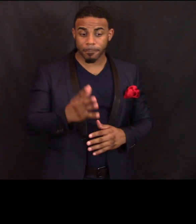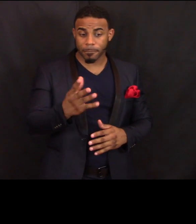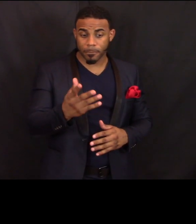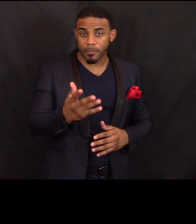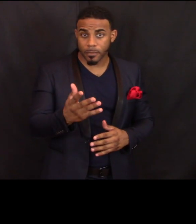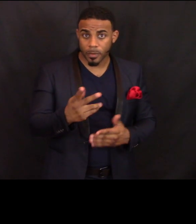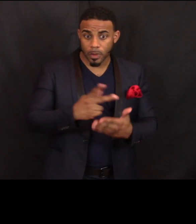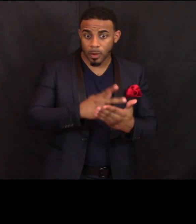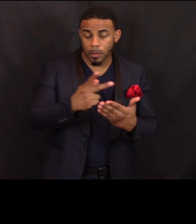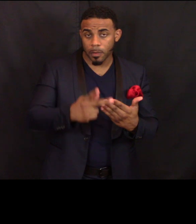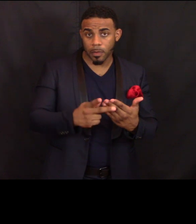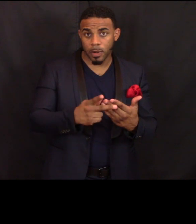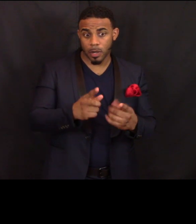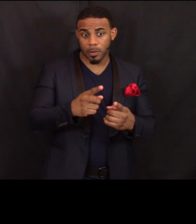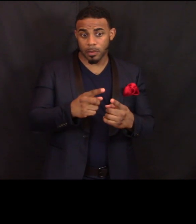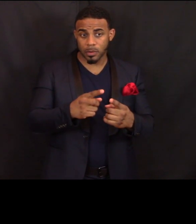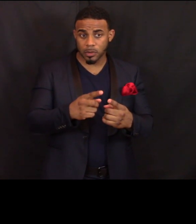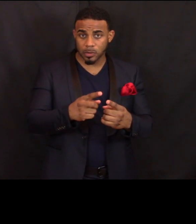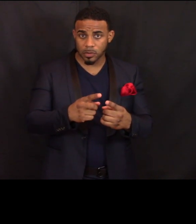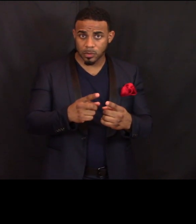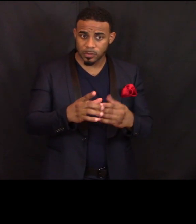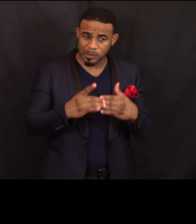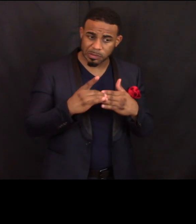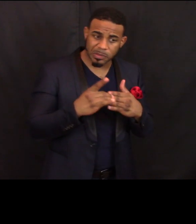The program is powered by volunteers.